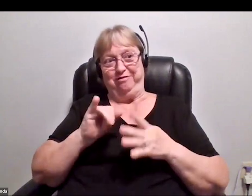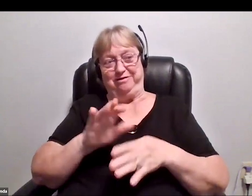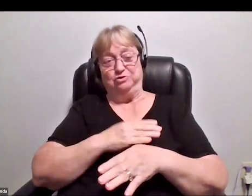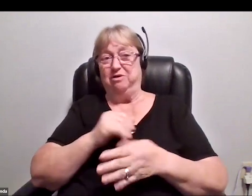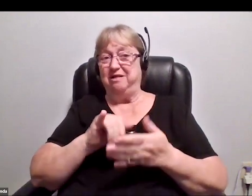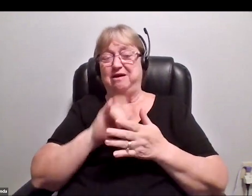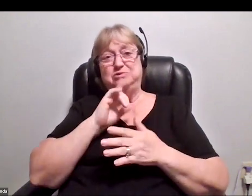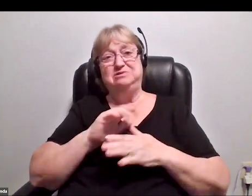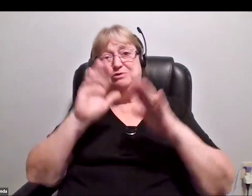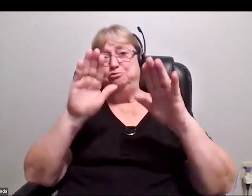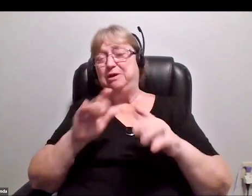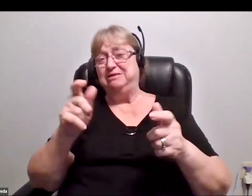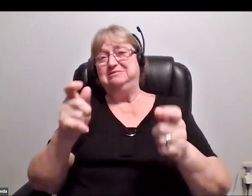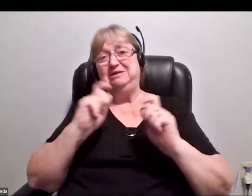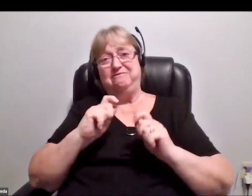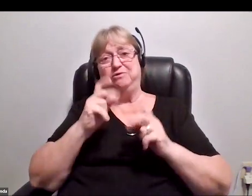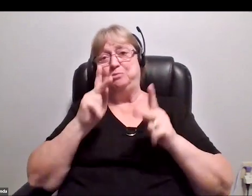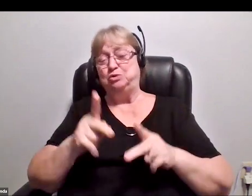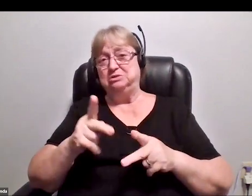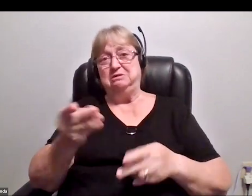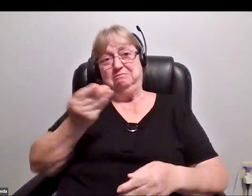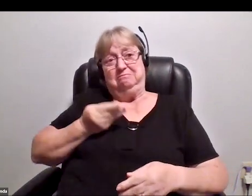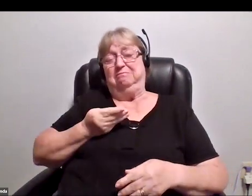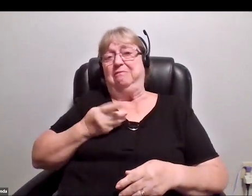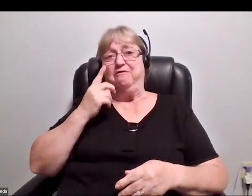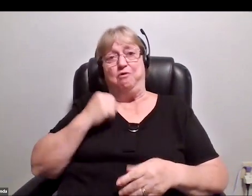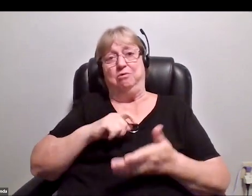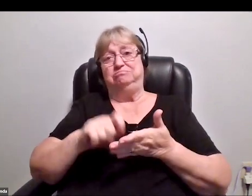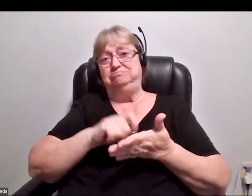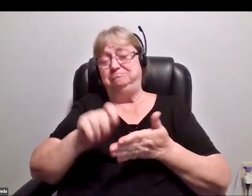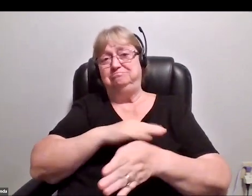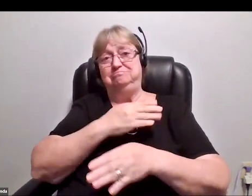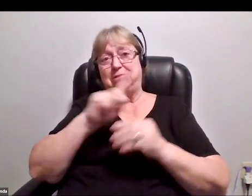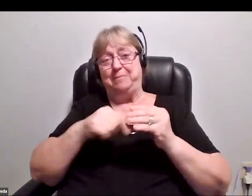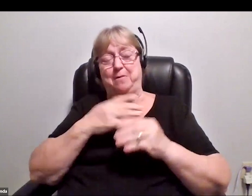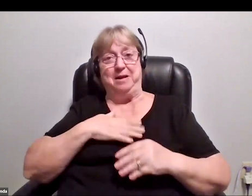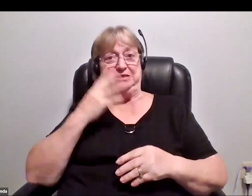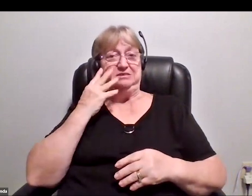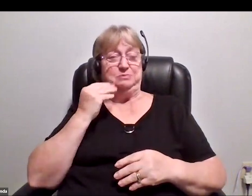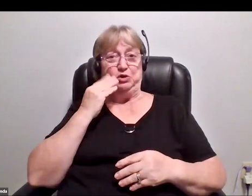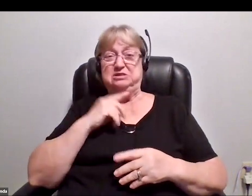somebody had ever given me, to write a song about my experience that actually spoke authentically to exactly how I felt.